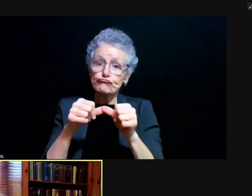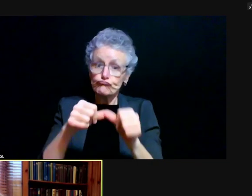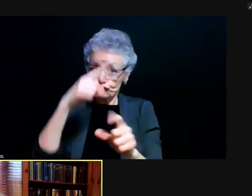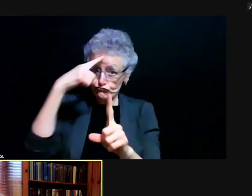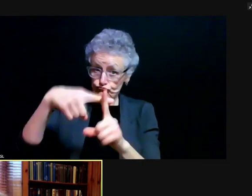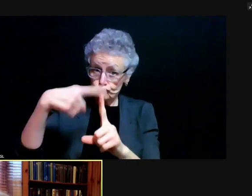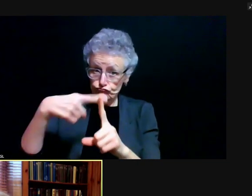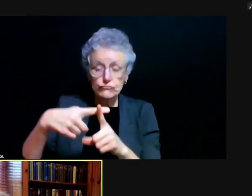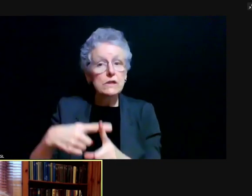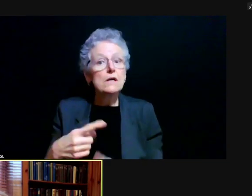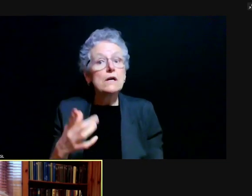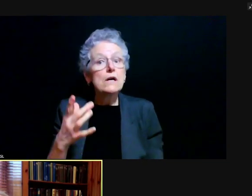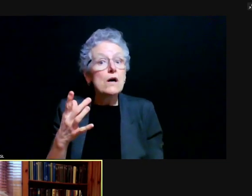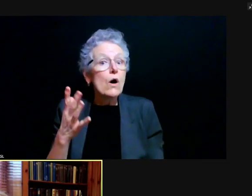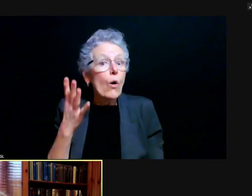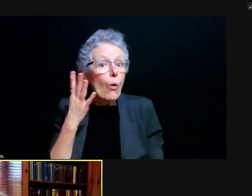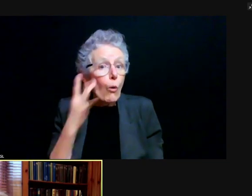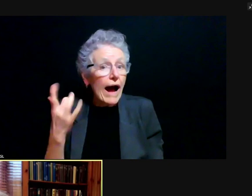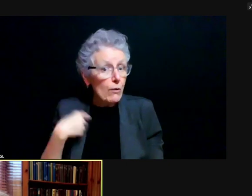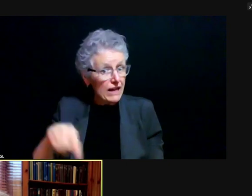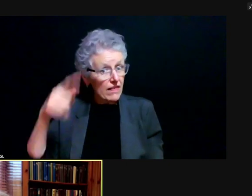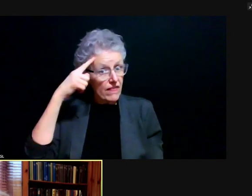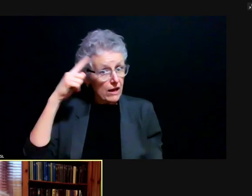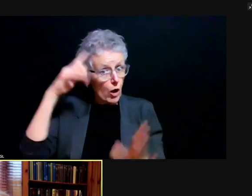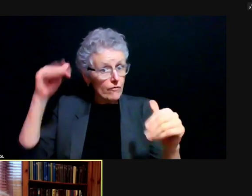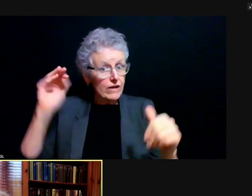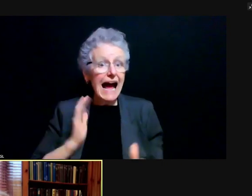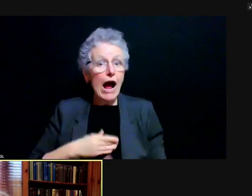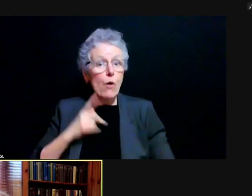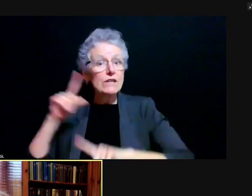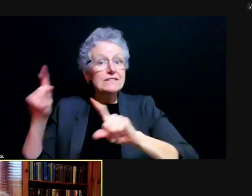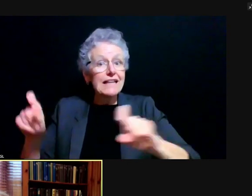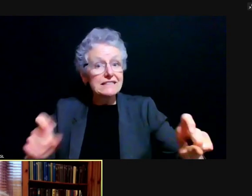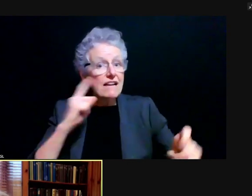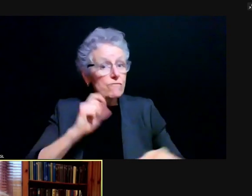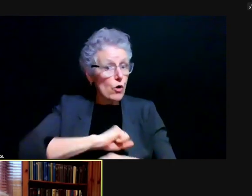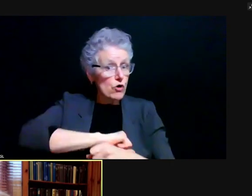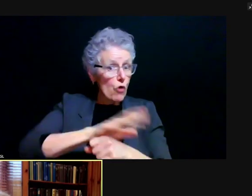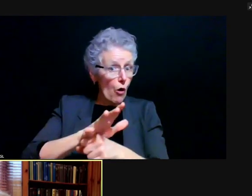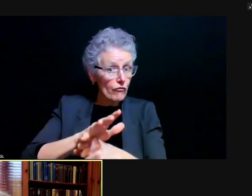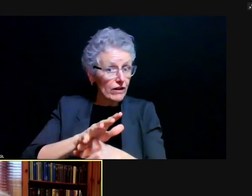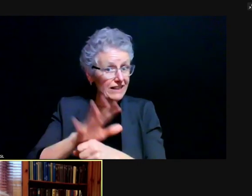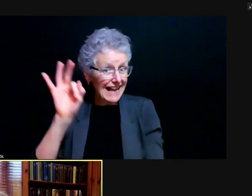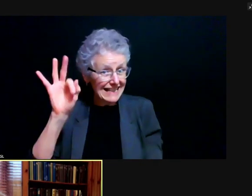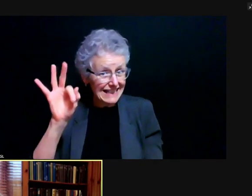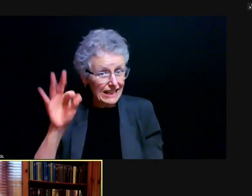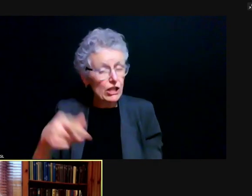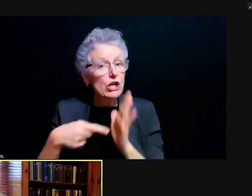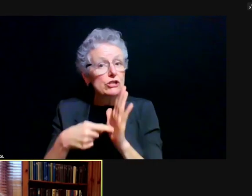is our surveillance testing for COVID-19 shows a percent positivity